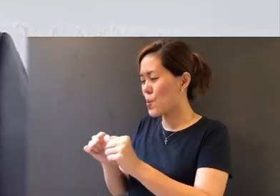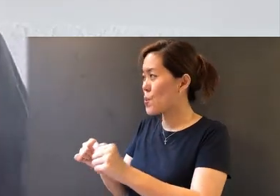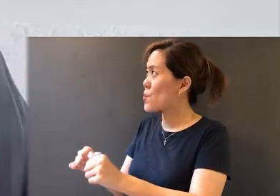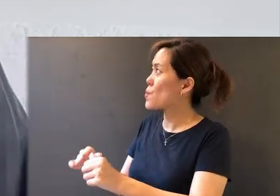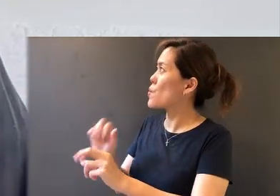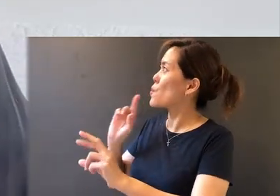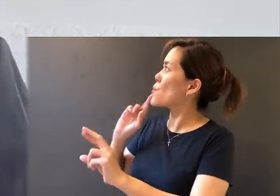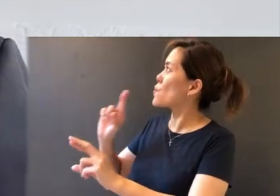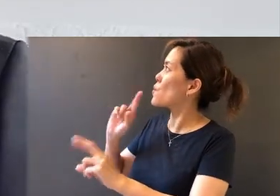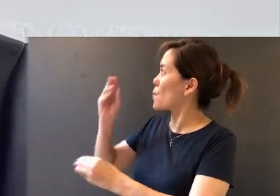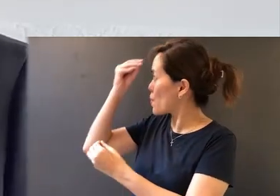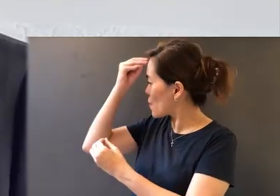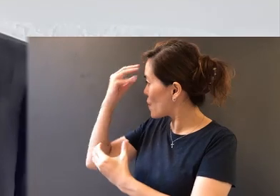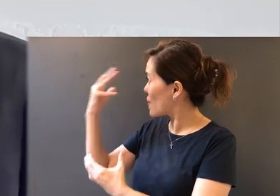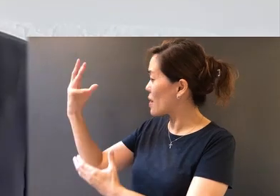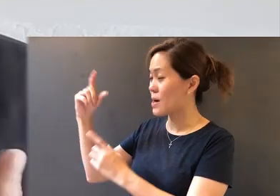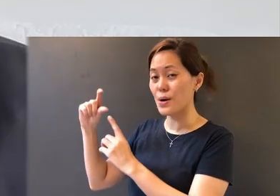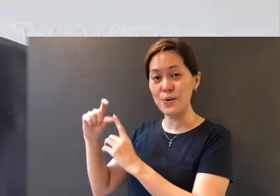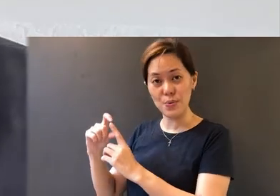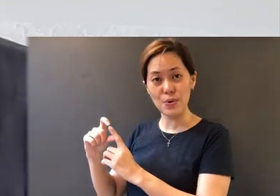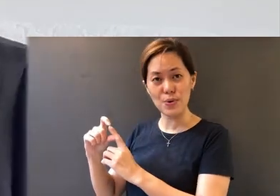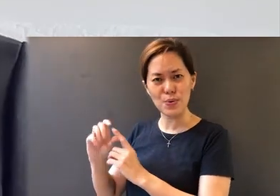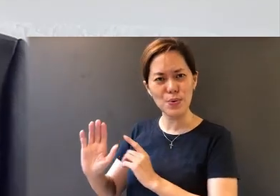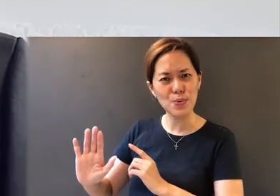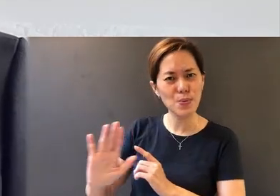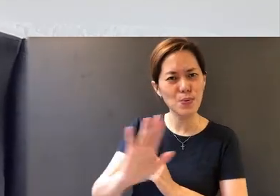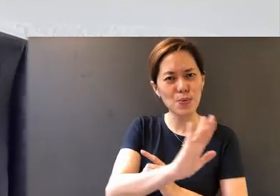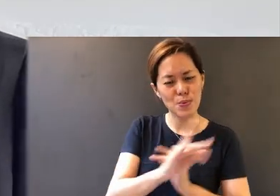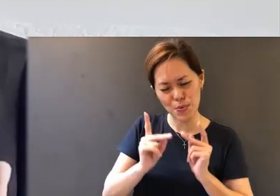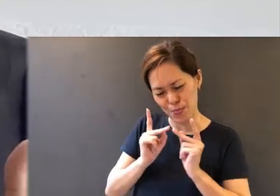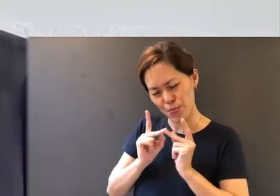in obedience to the Word, your perseverance